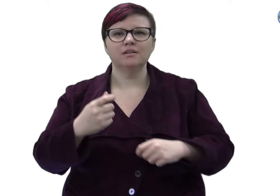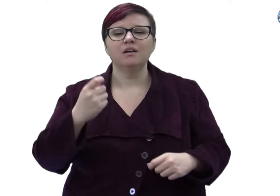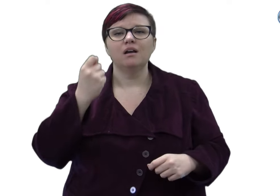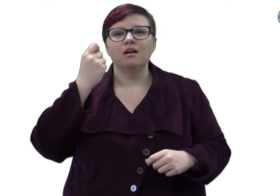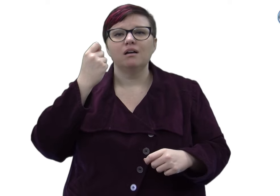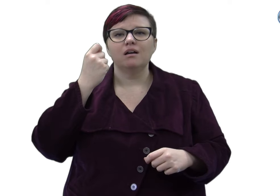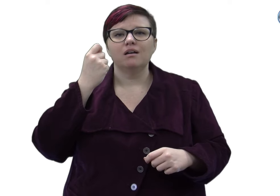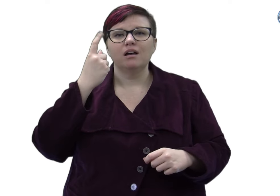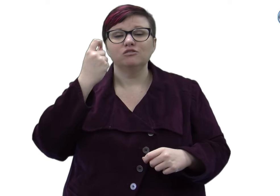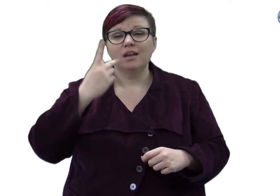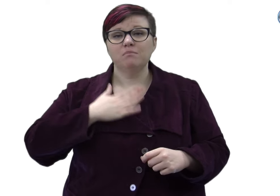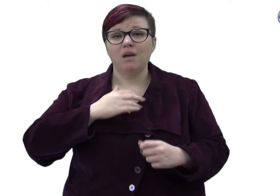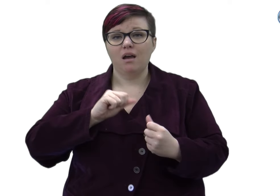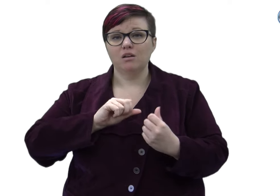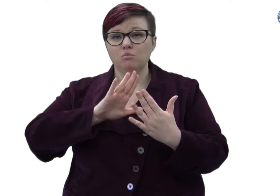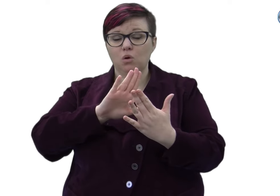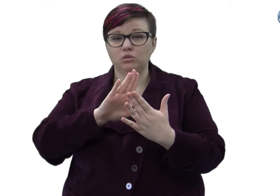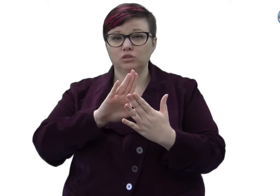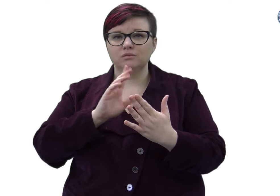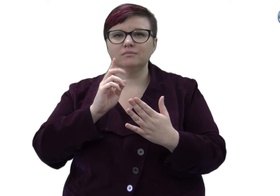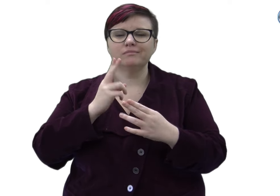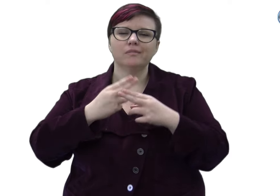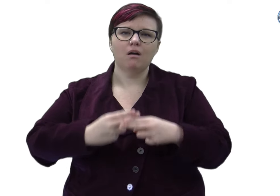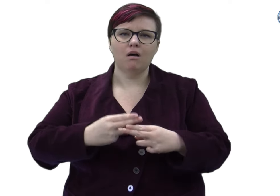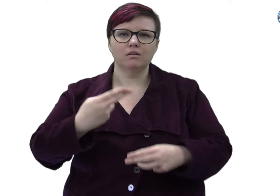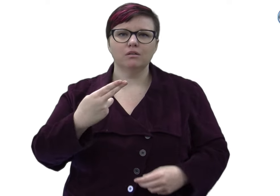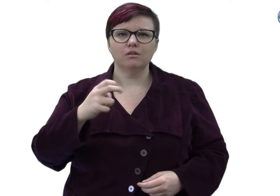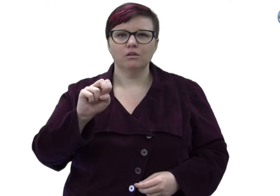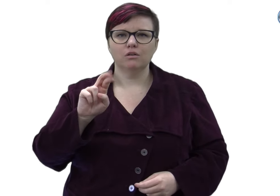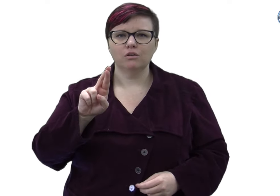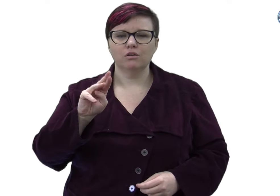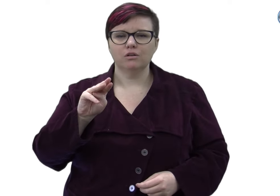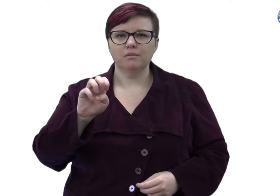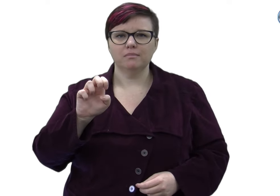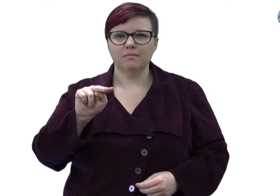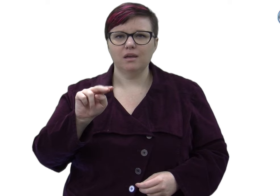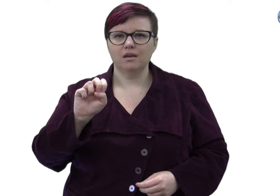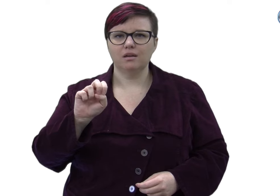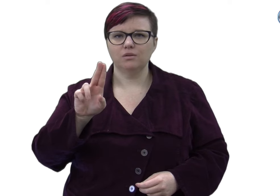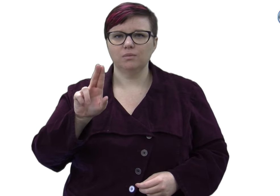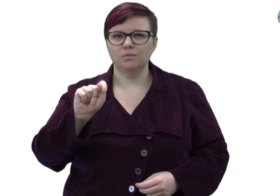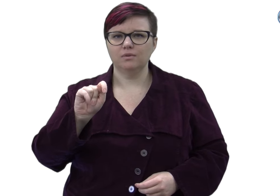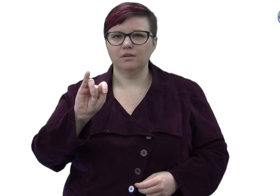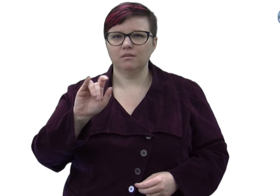My study profiled the lived experience of interpreters by utilizing a